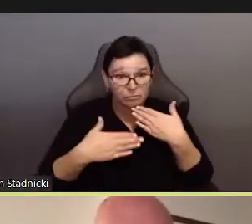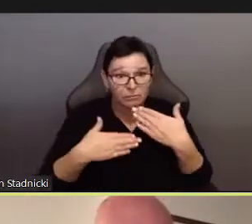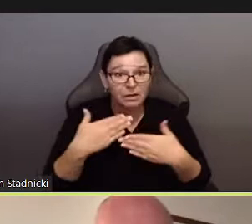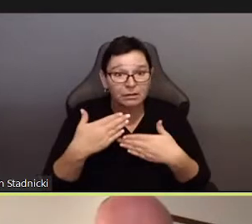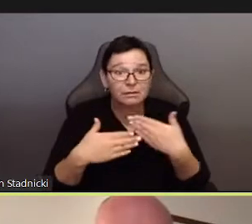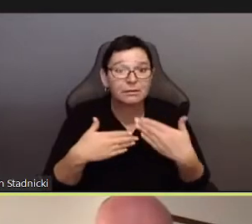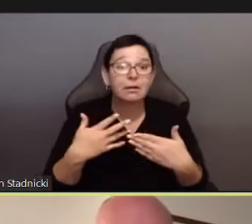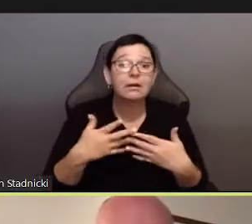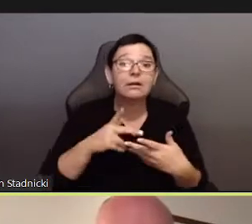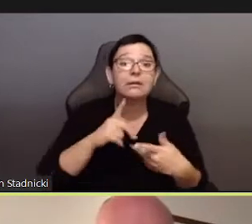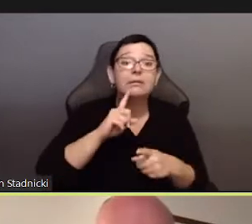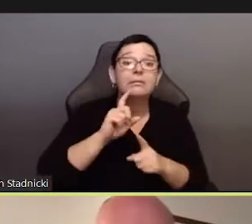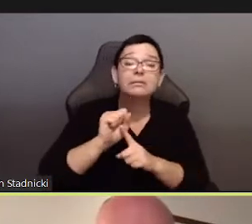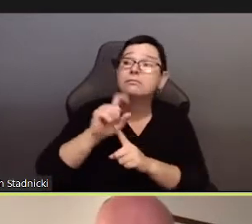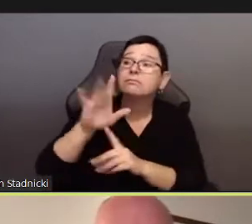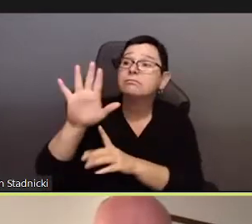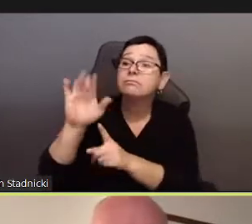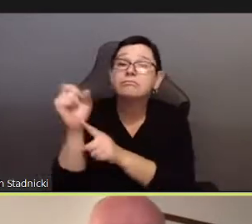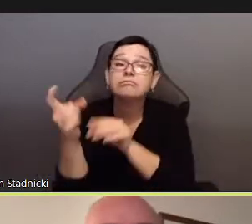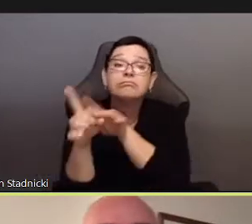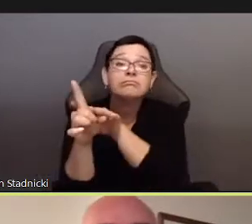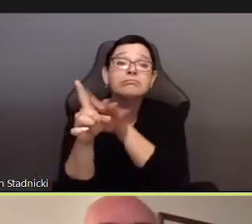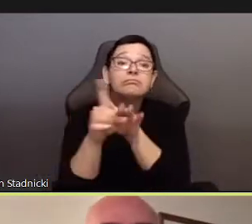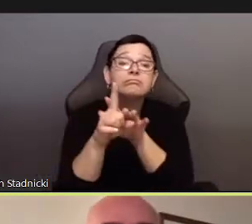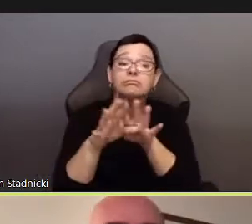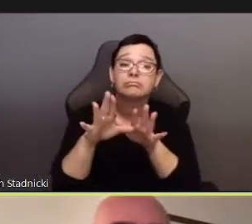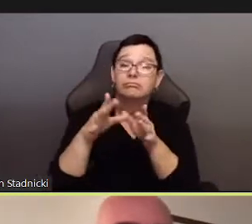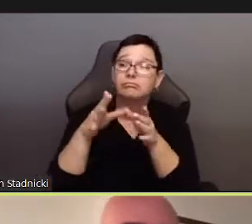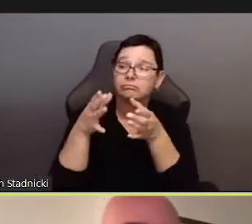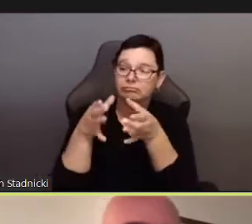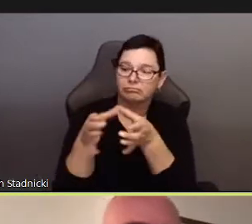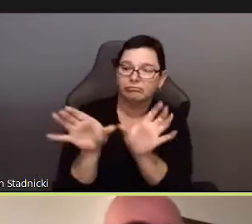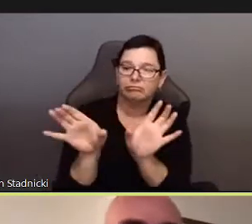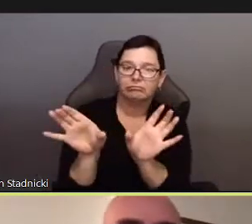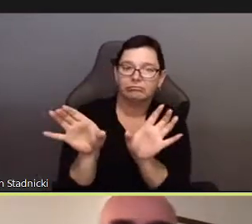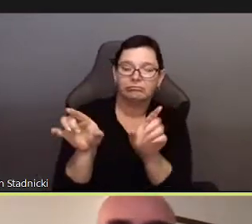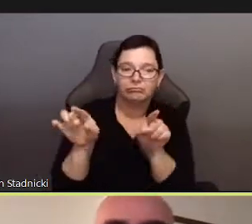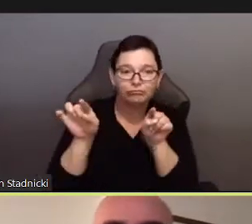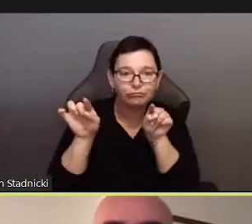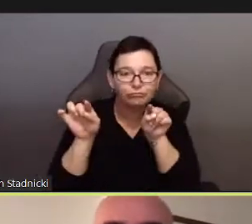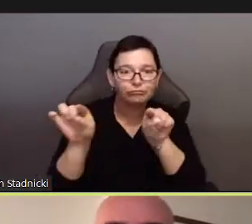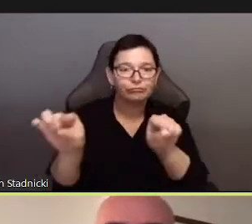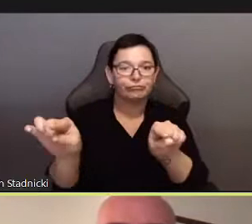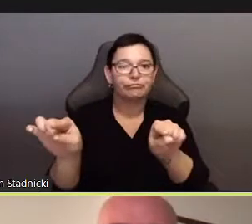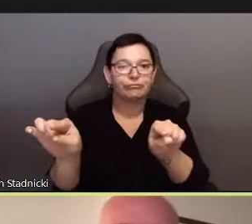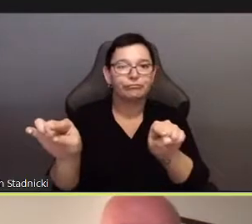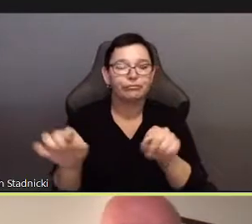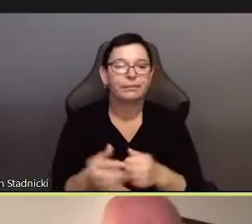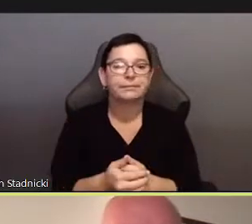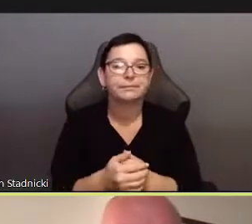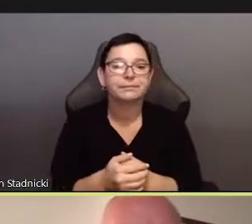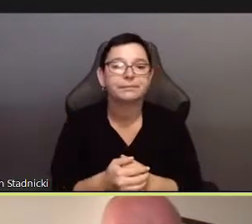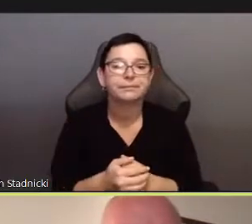The contemporary is the excluded one the one that does not speak about queer existence but lives it.